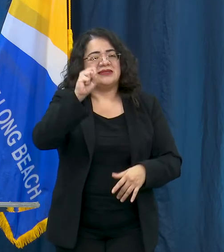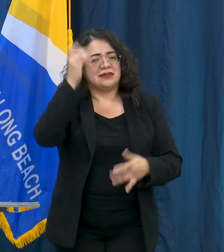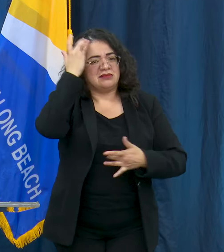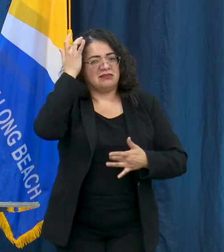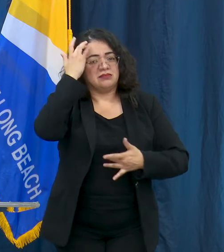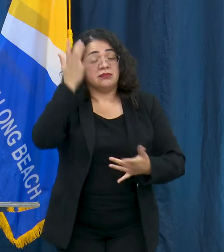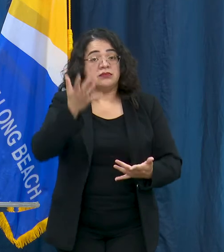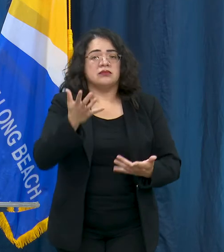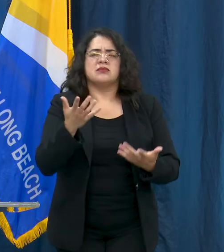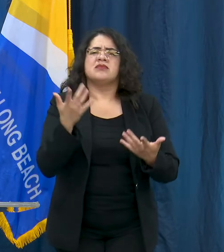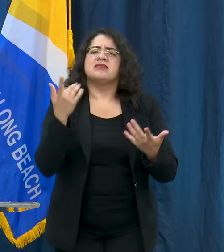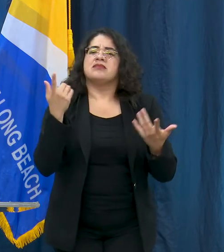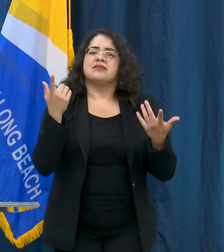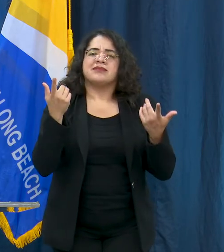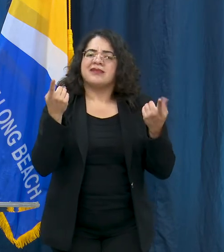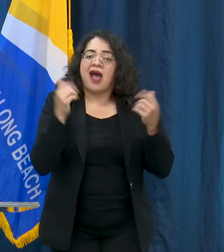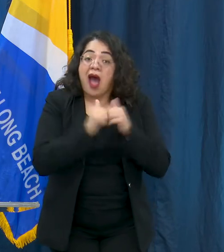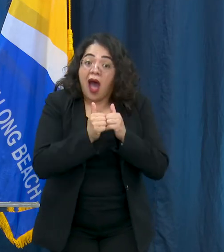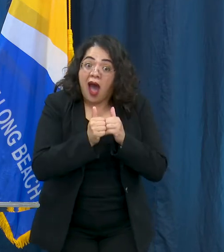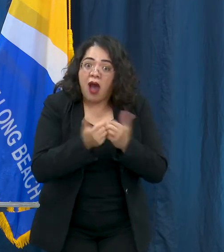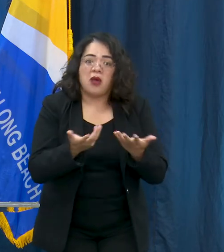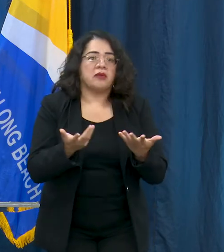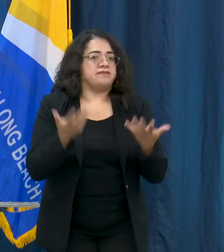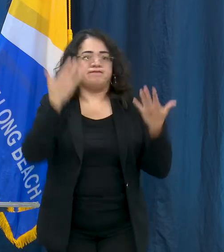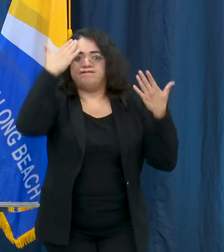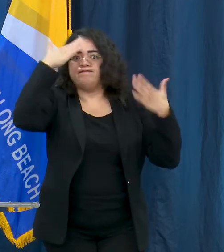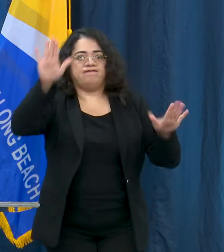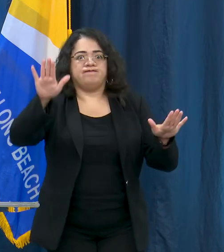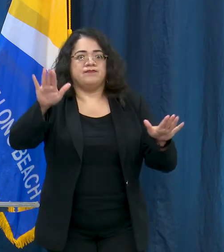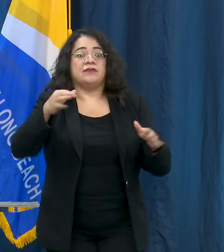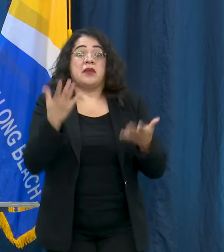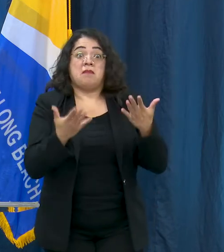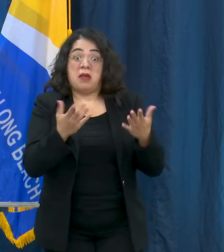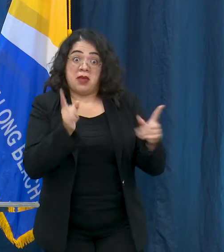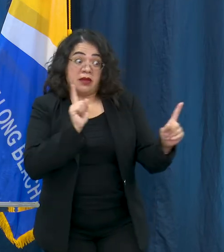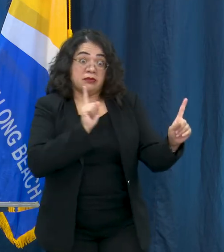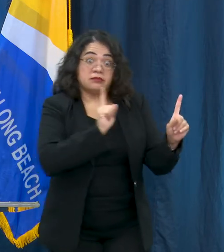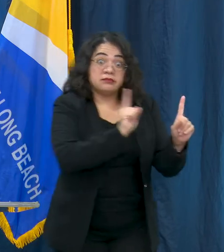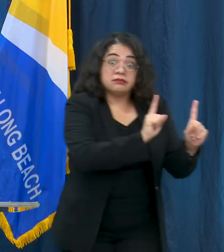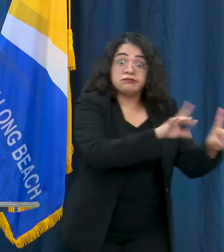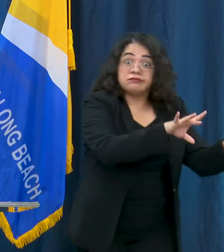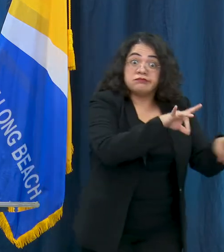have been around someone else with COVID-19.